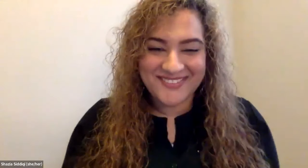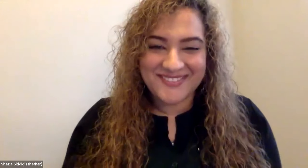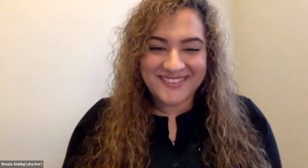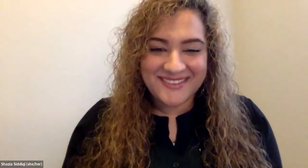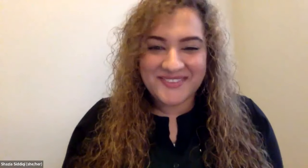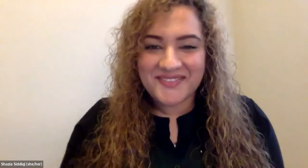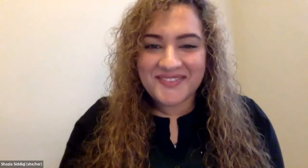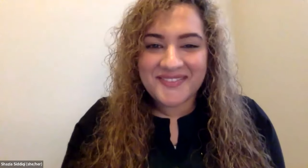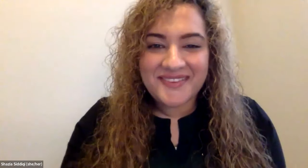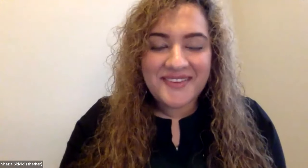Cristine Saunders: Thank you.